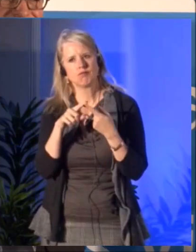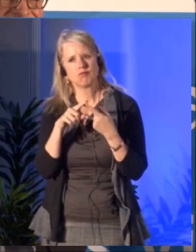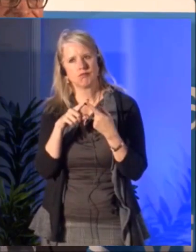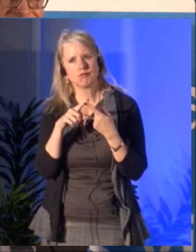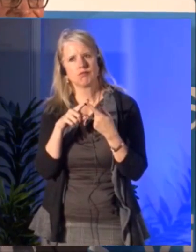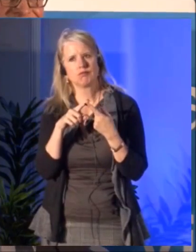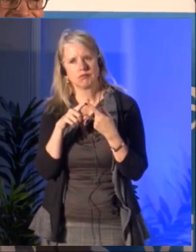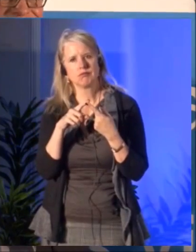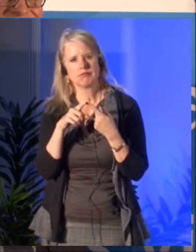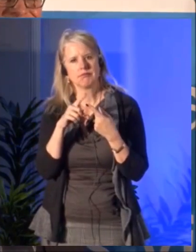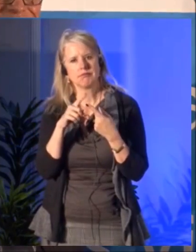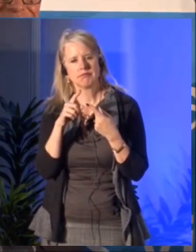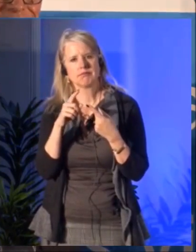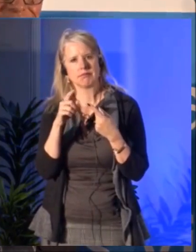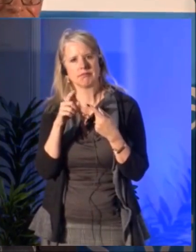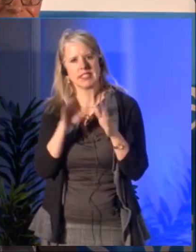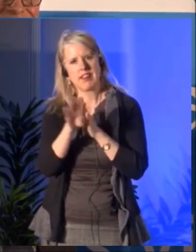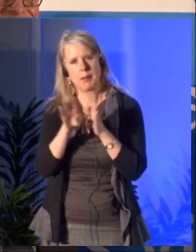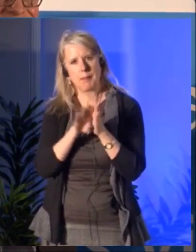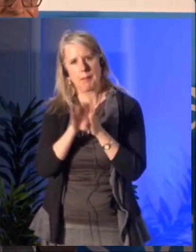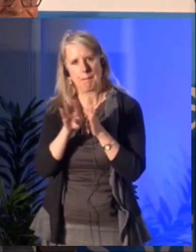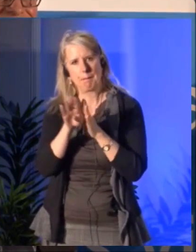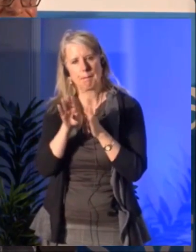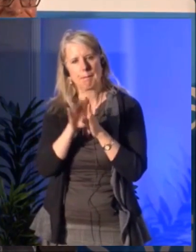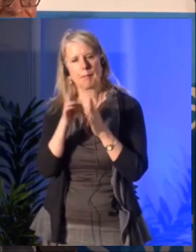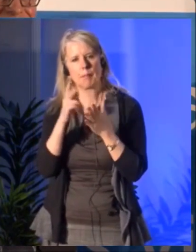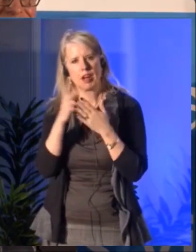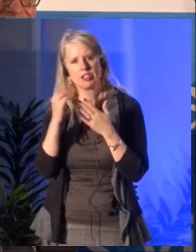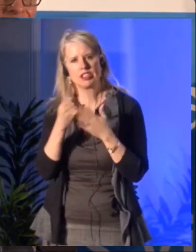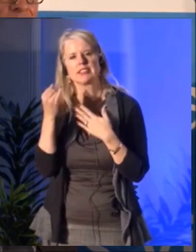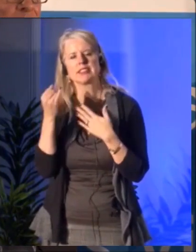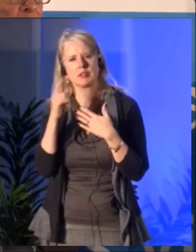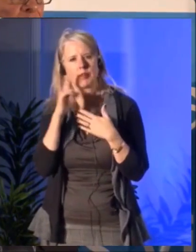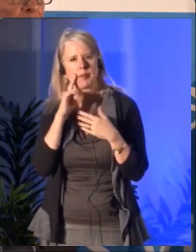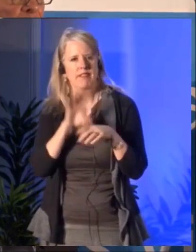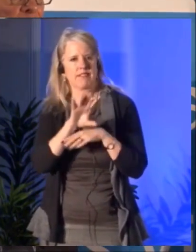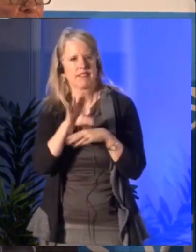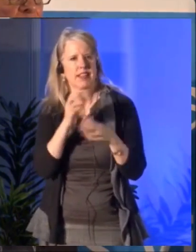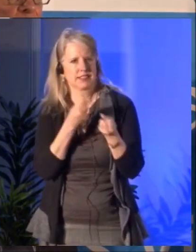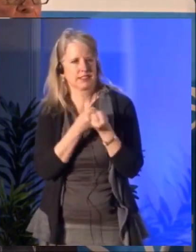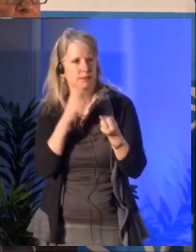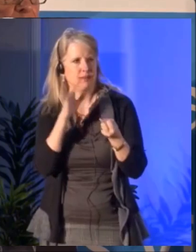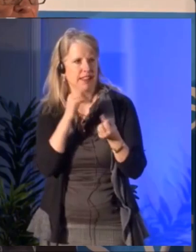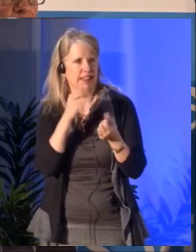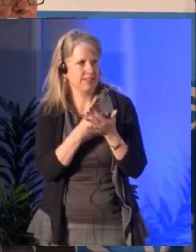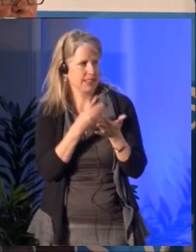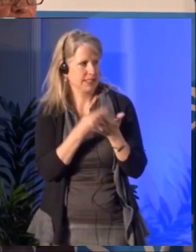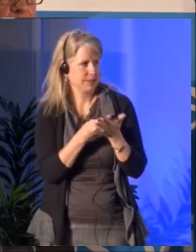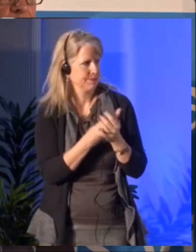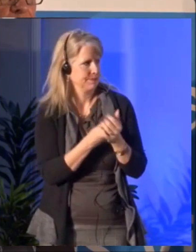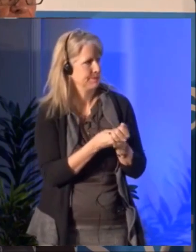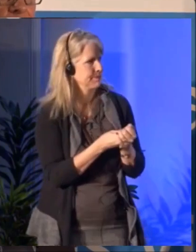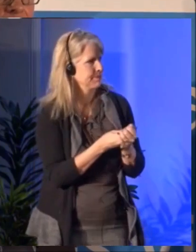Yes, we have an e-mail question from Pierre. Pierre has asked, apart from funding Canadian art